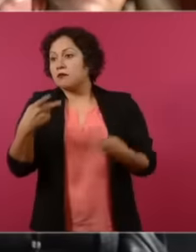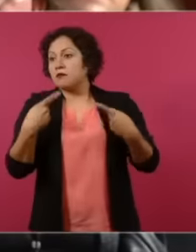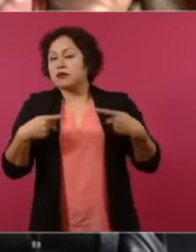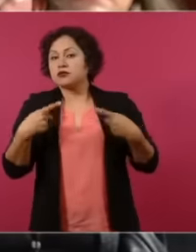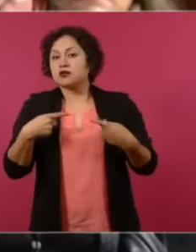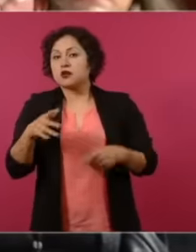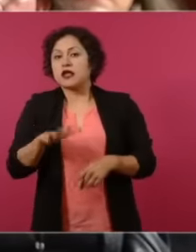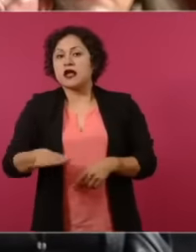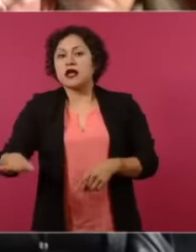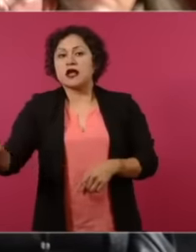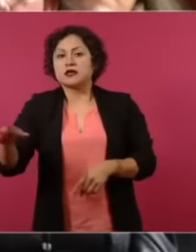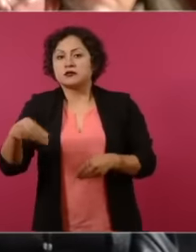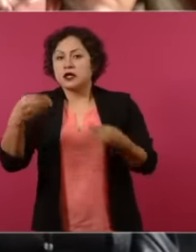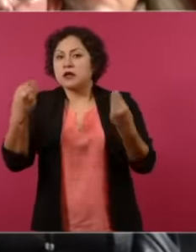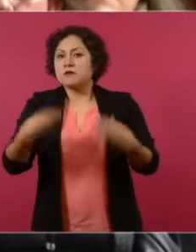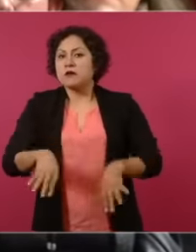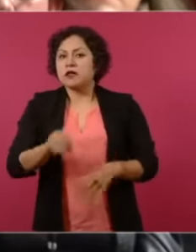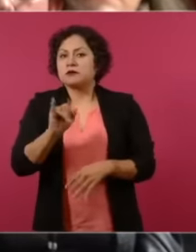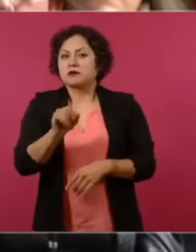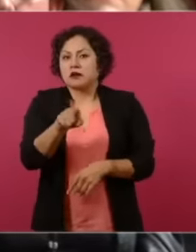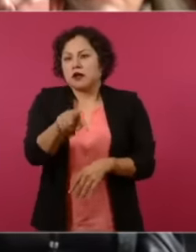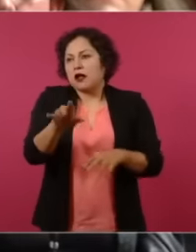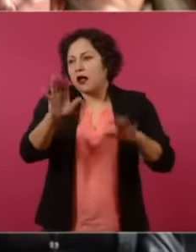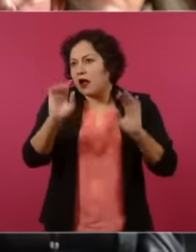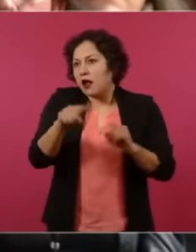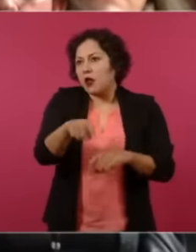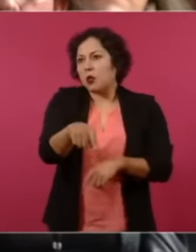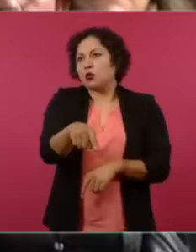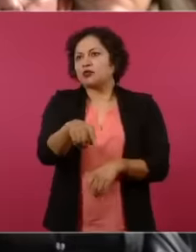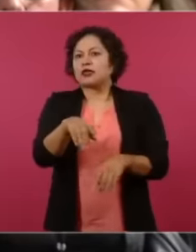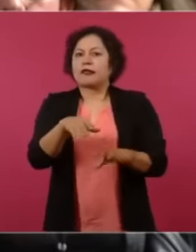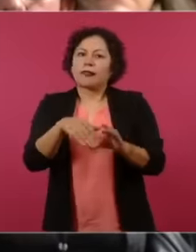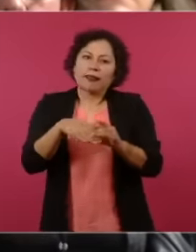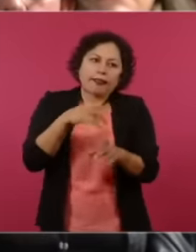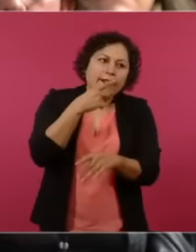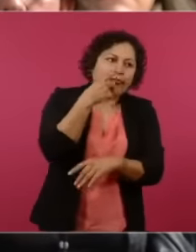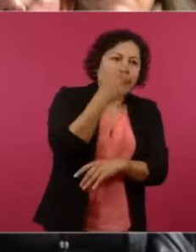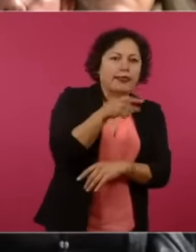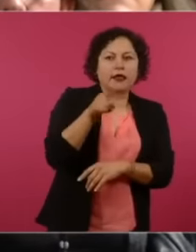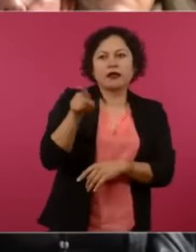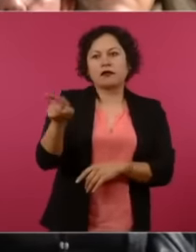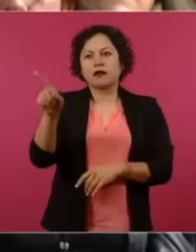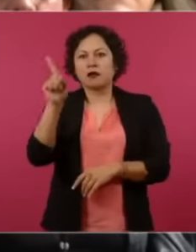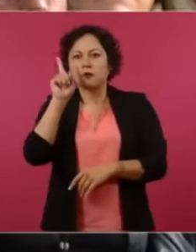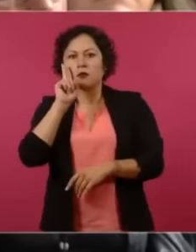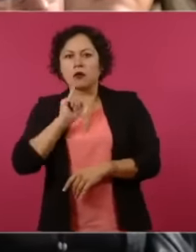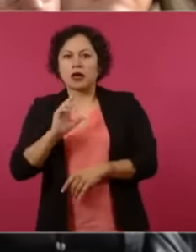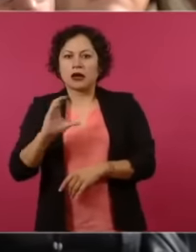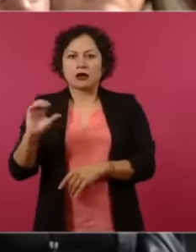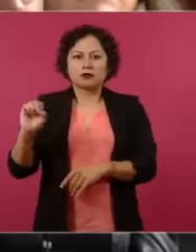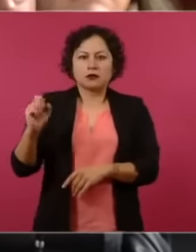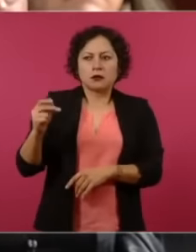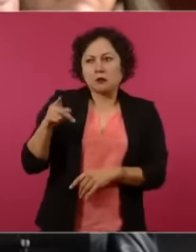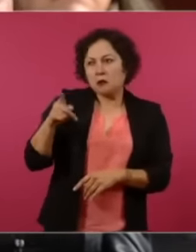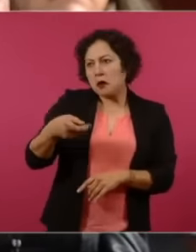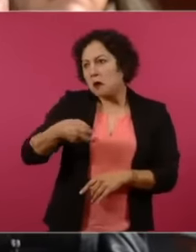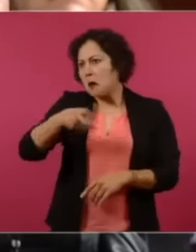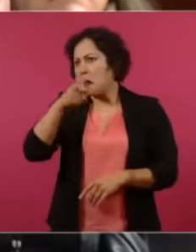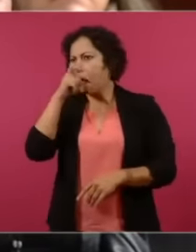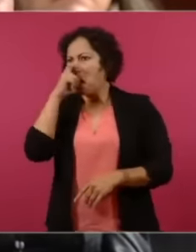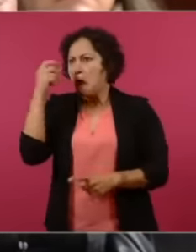talk a lot about Claudia being very honest eh she is very strict she is very this and very that I